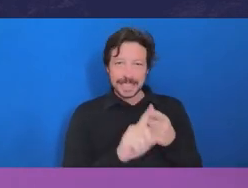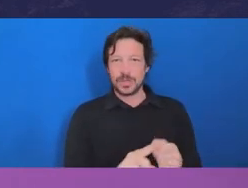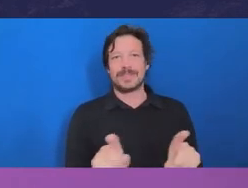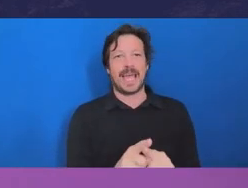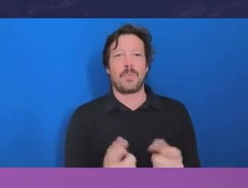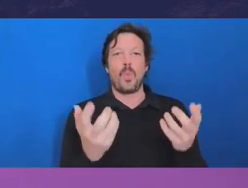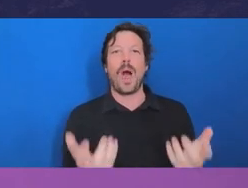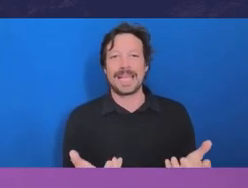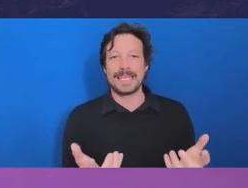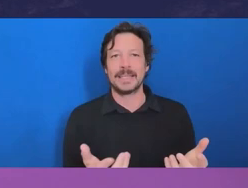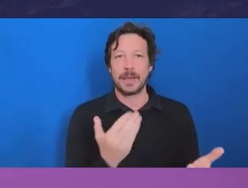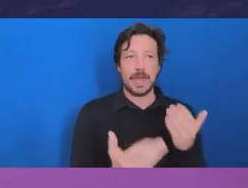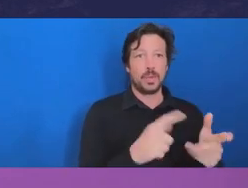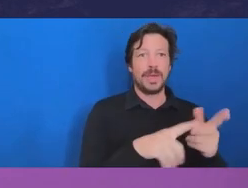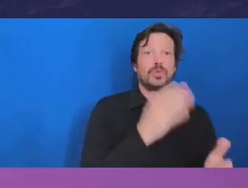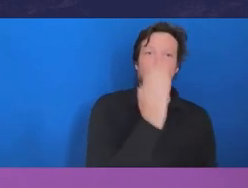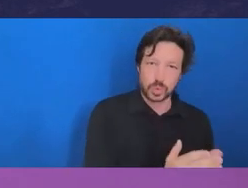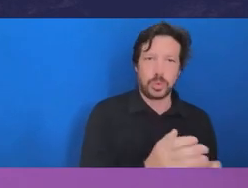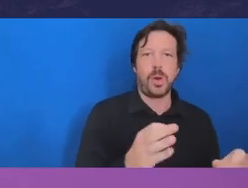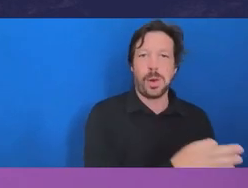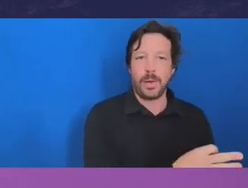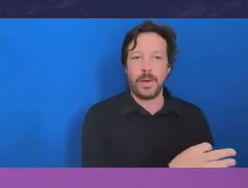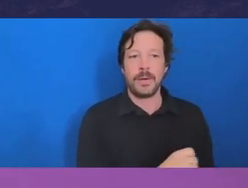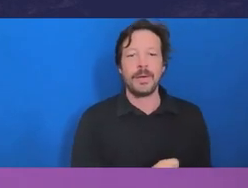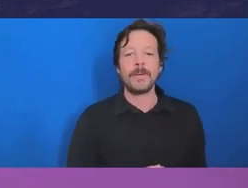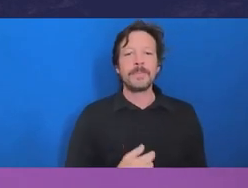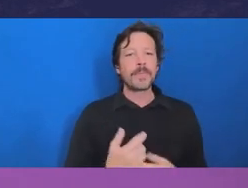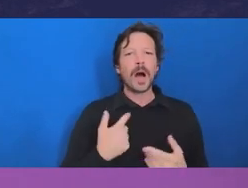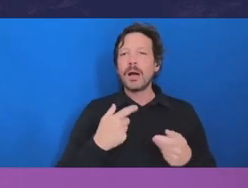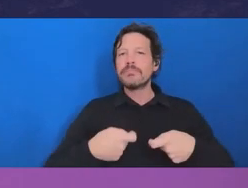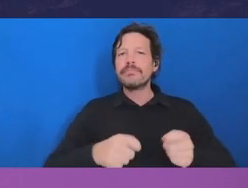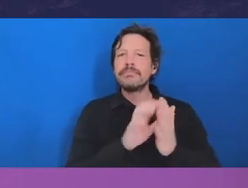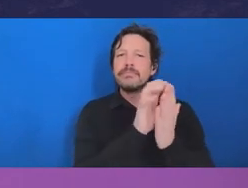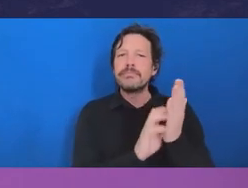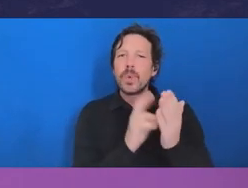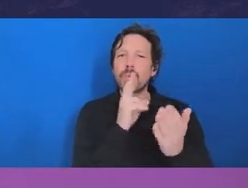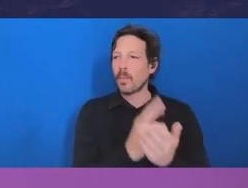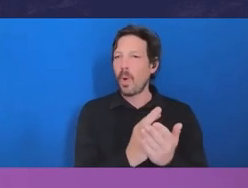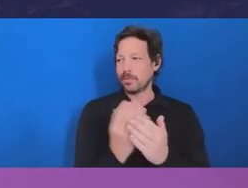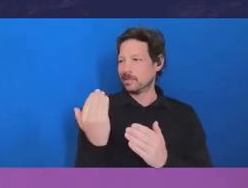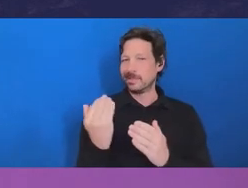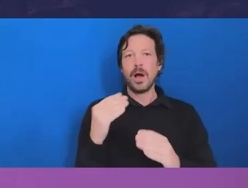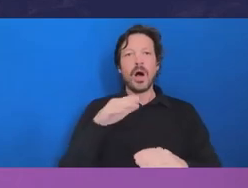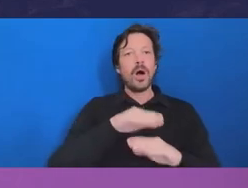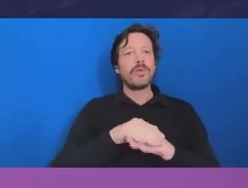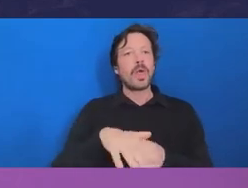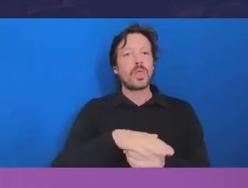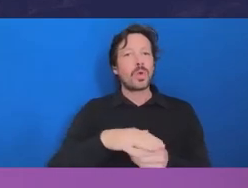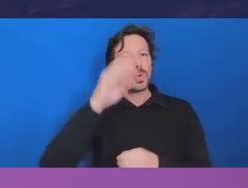So, for example, I put out a report not long ago into a local council where the allegation was around the